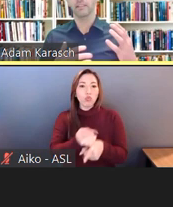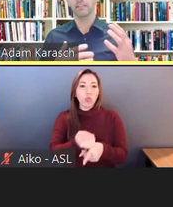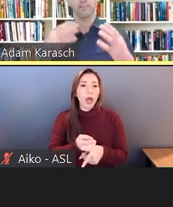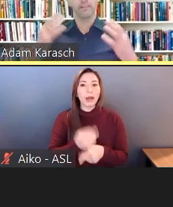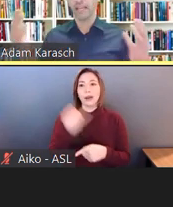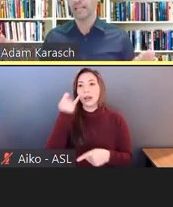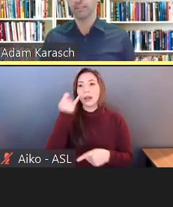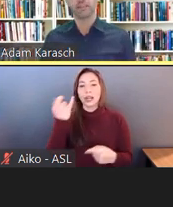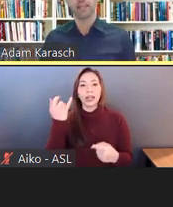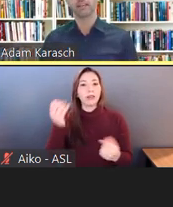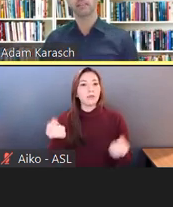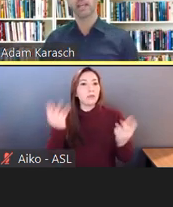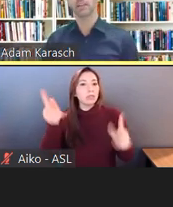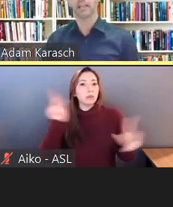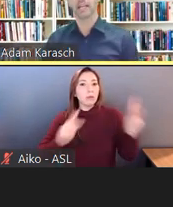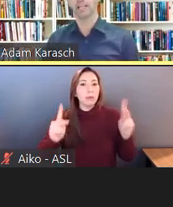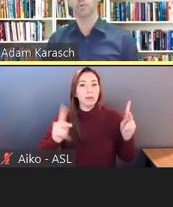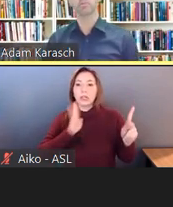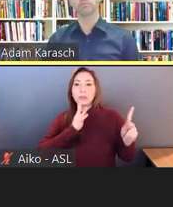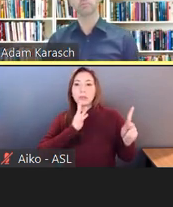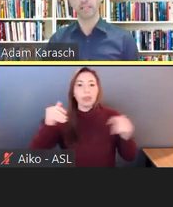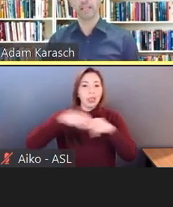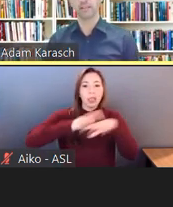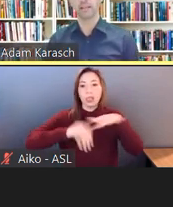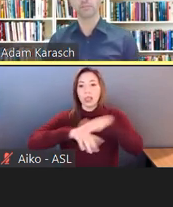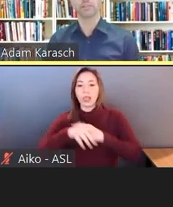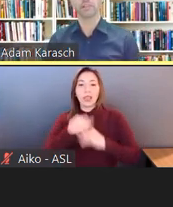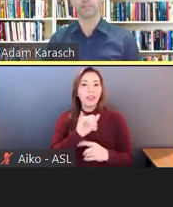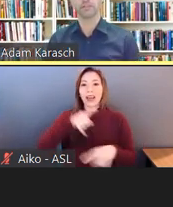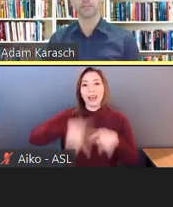AI just can't handle that and won't be able to handle that for years.